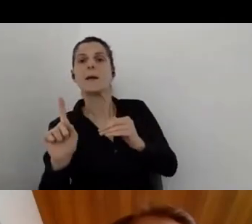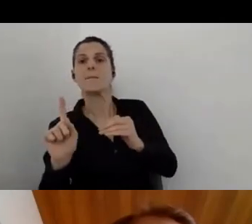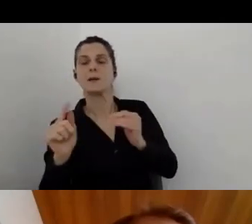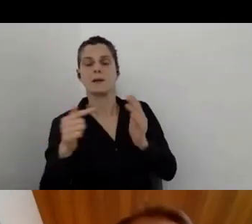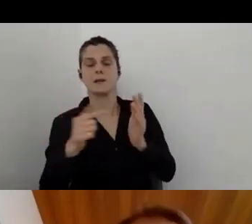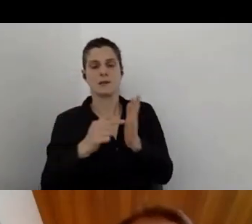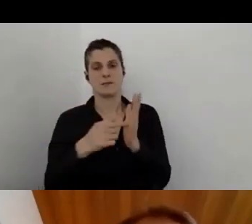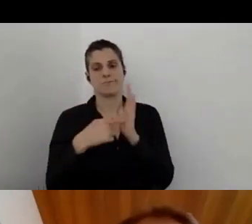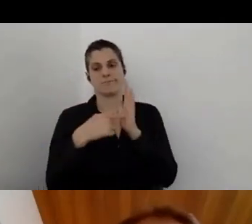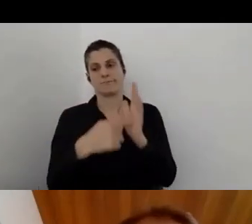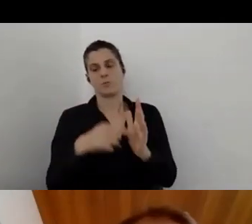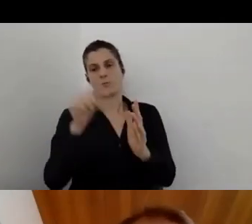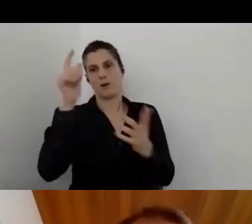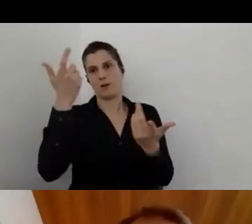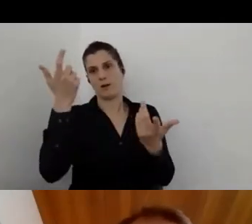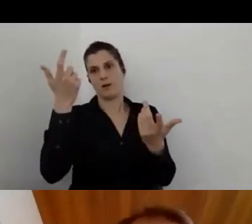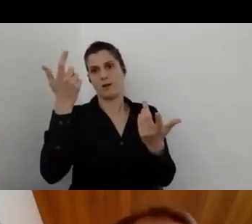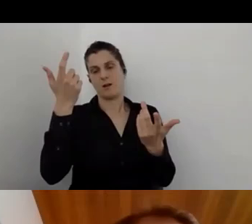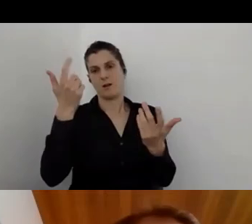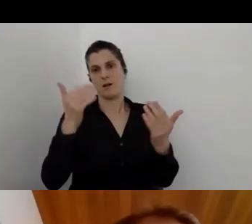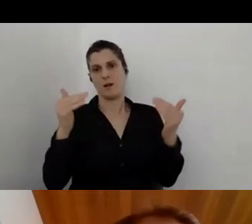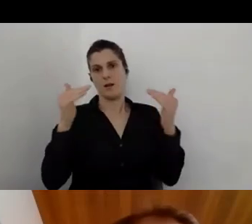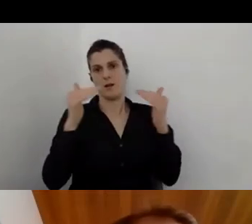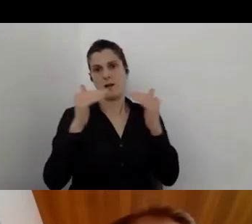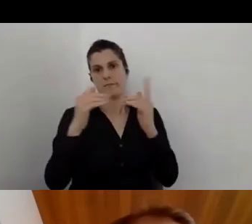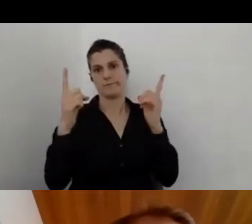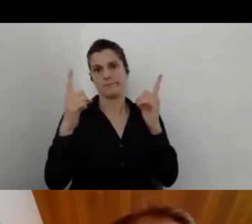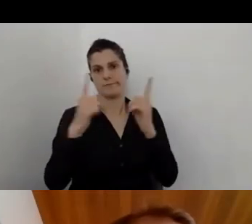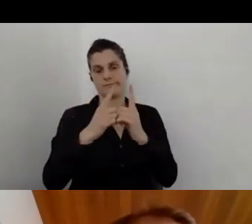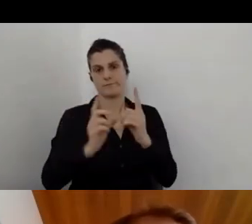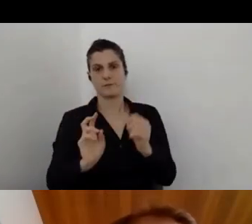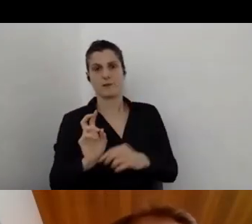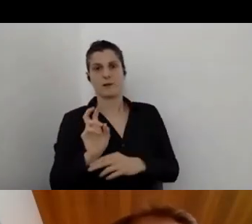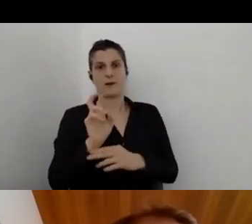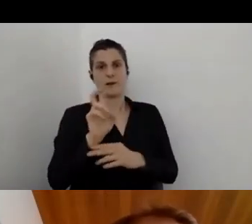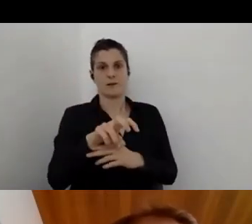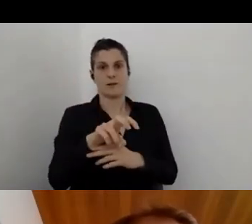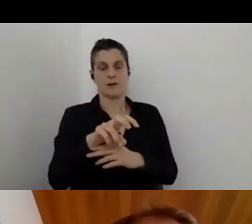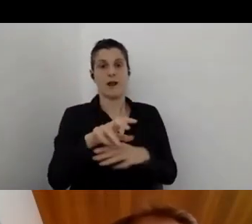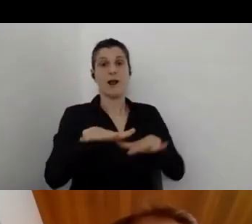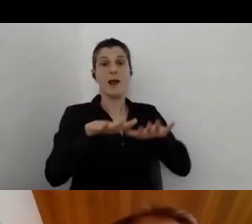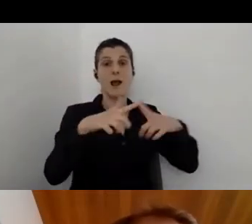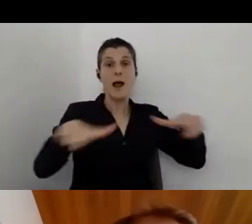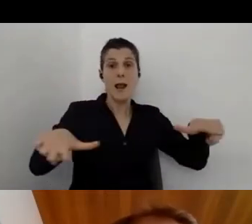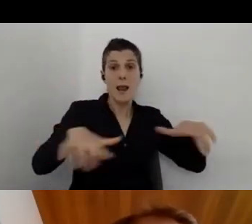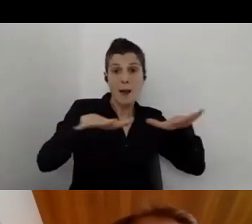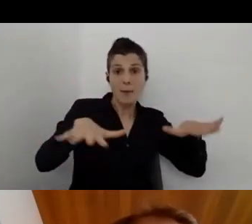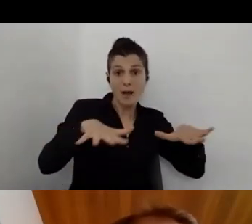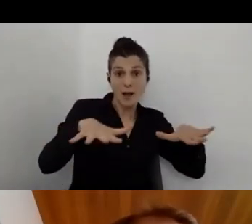an accessible way into the pool and having a hearing aid.